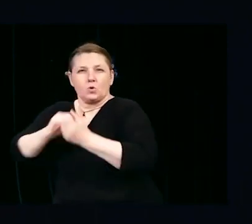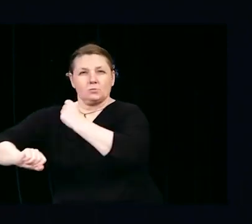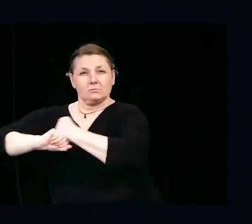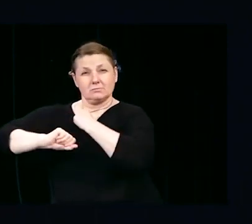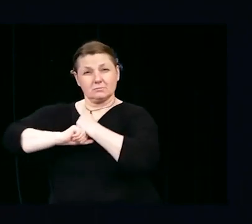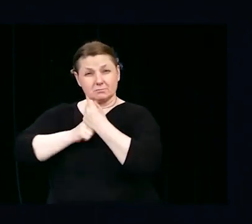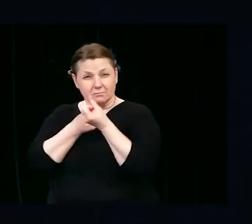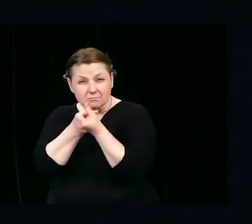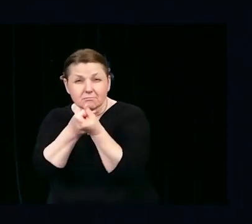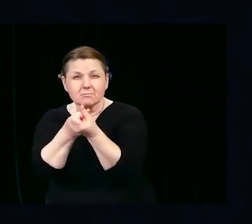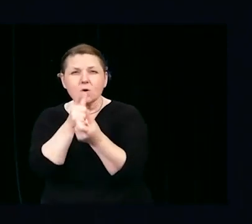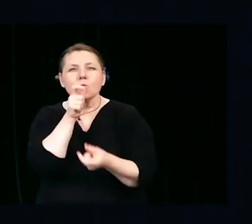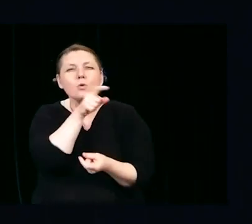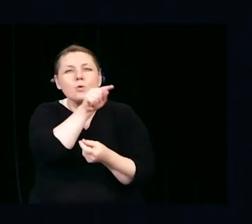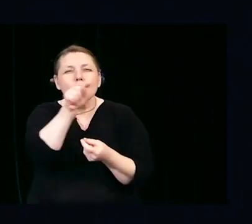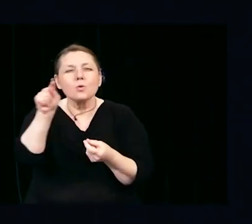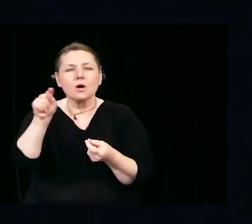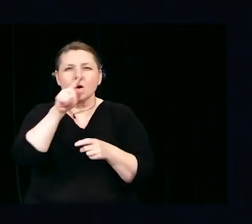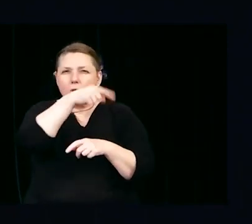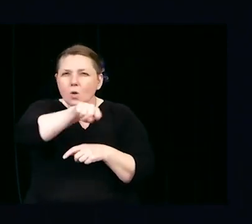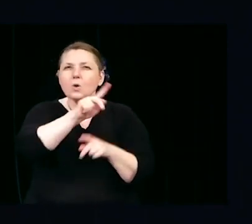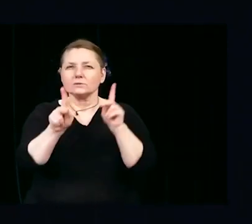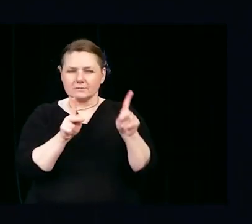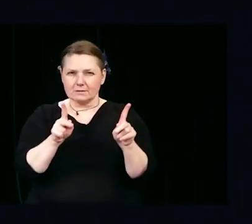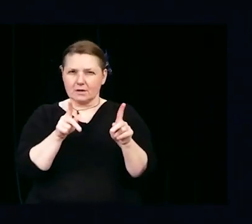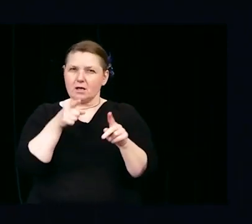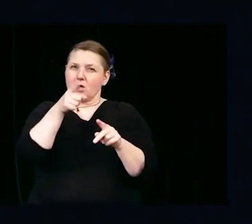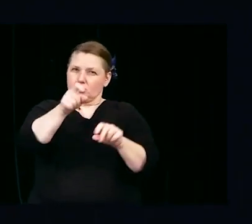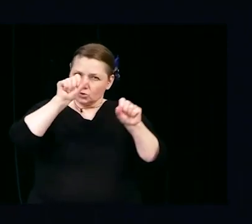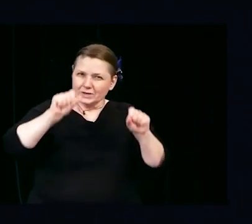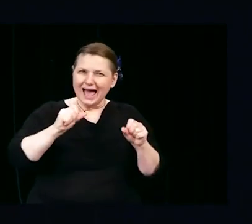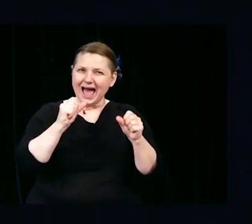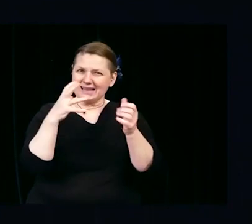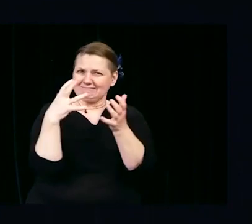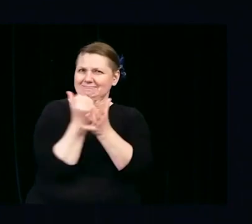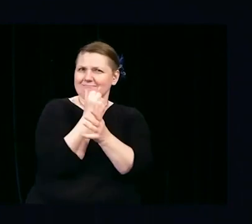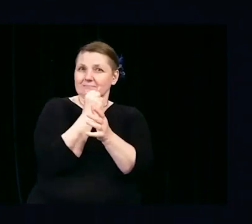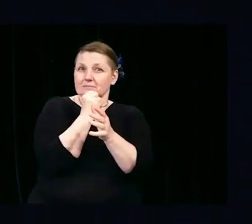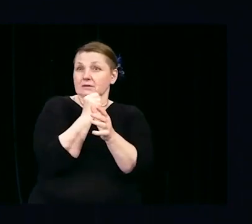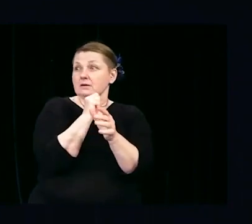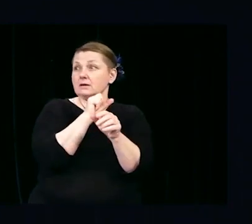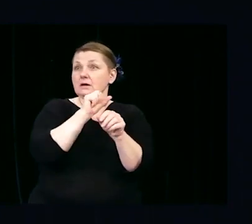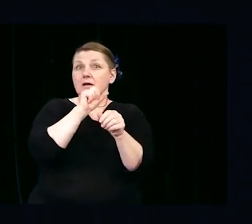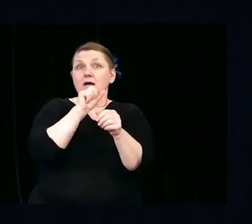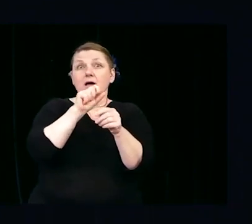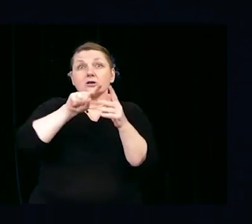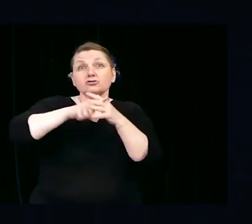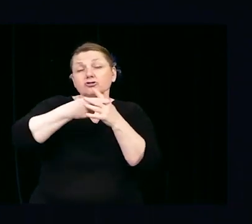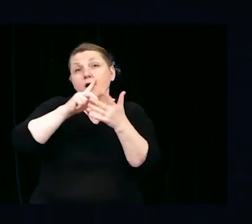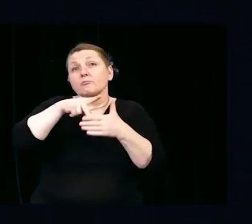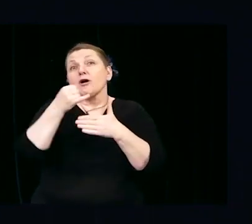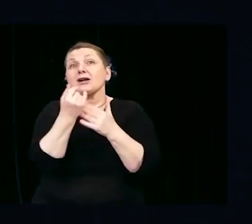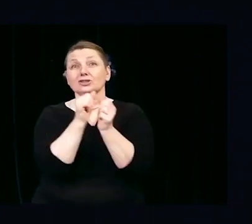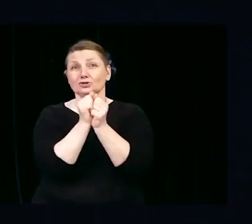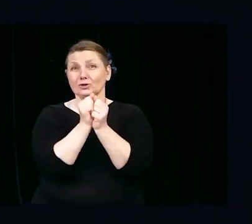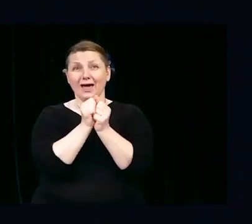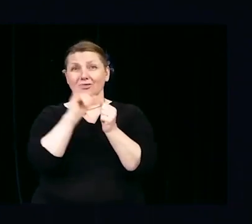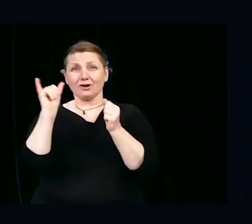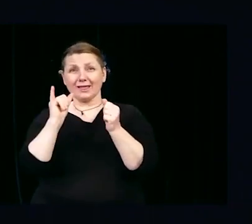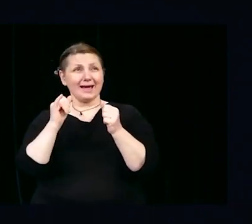and can work with to build houses, visit the State House, present research on environmental hazard,